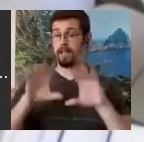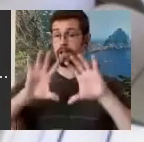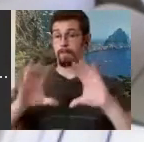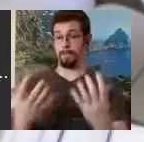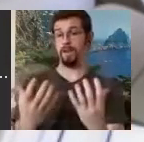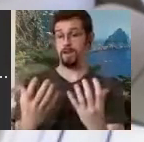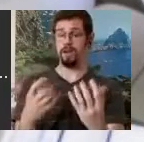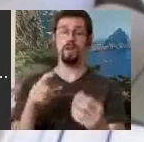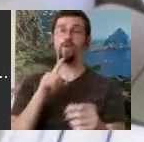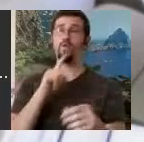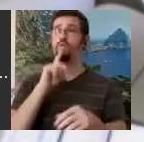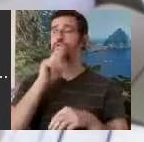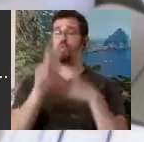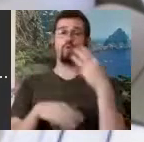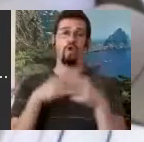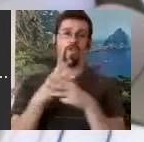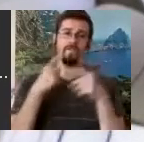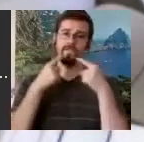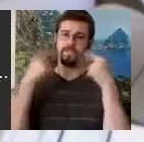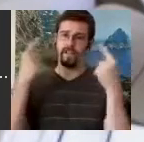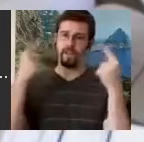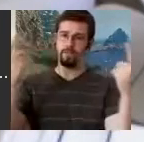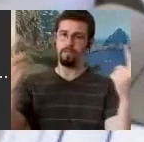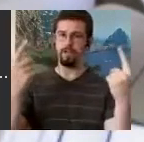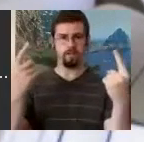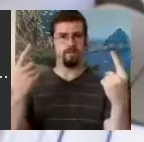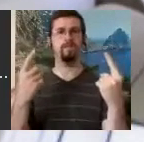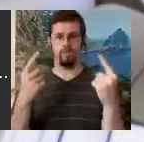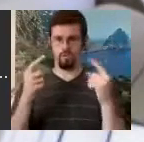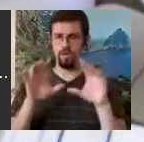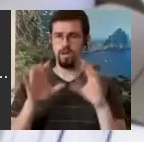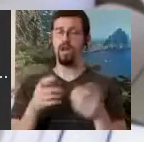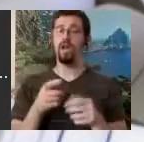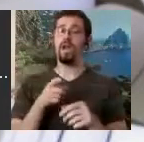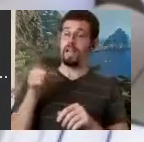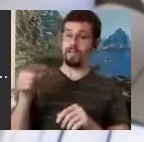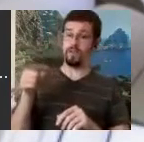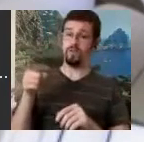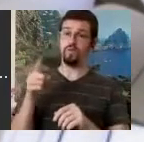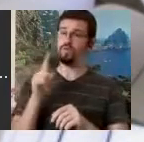Nina Belikova. She was one of the great teachers of the Kirov Ballet. It was a